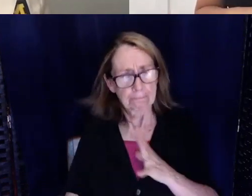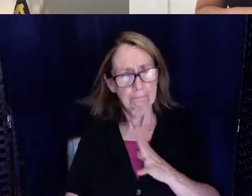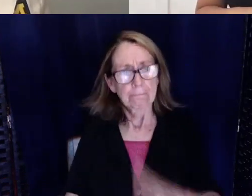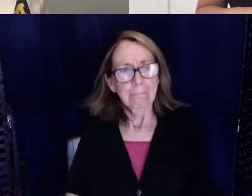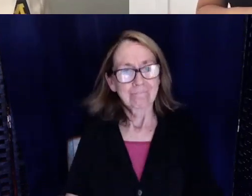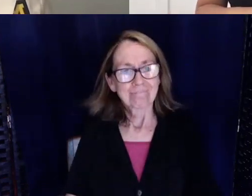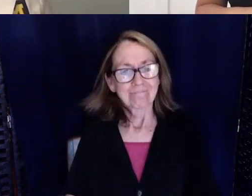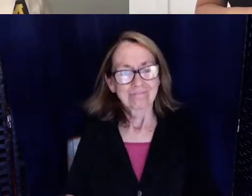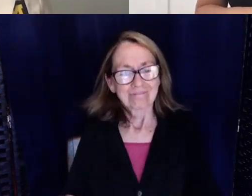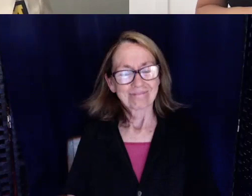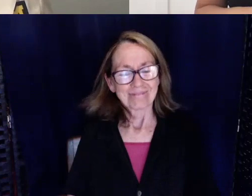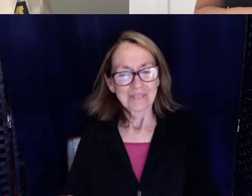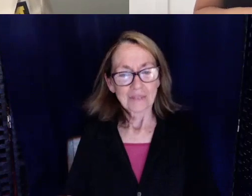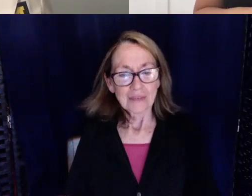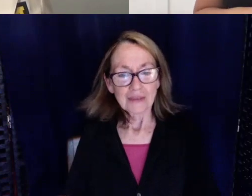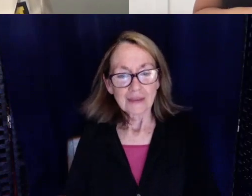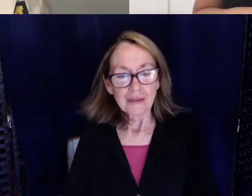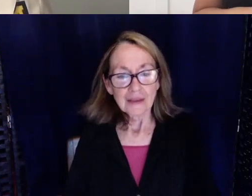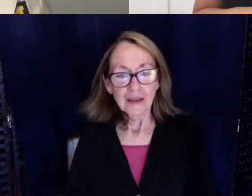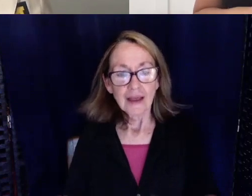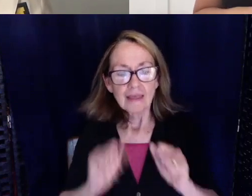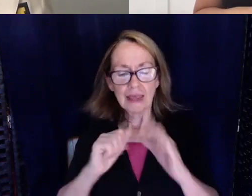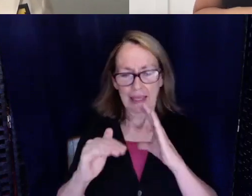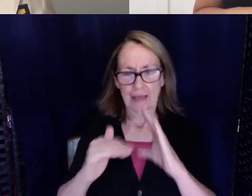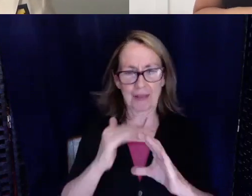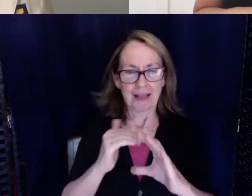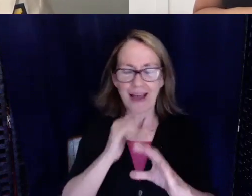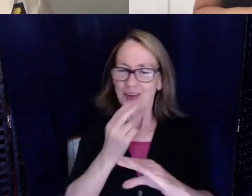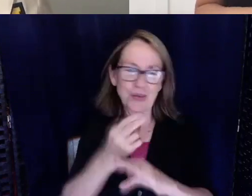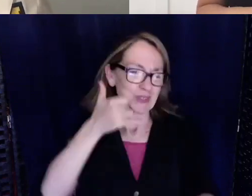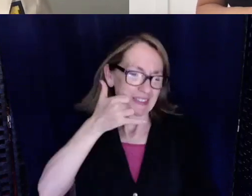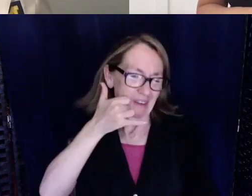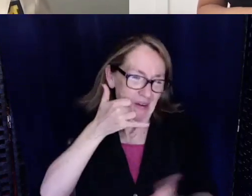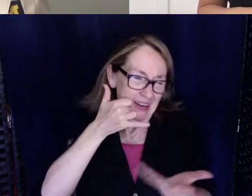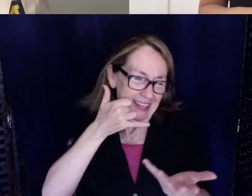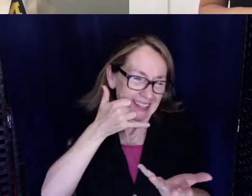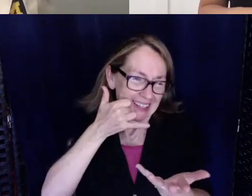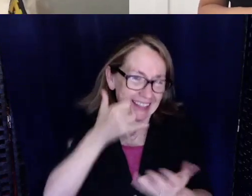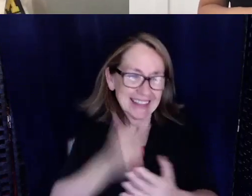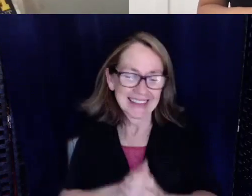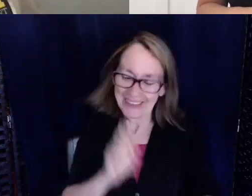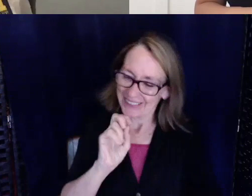They can email me and I don't really use the phone.